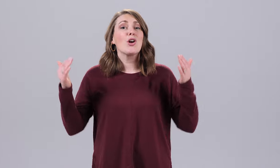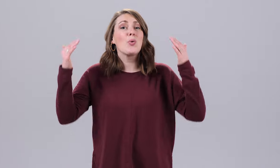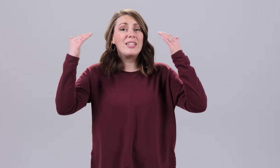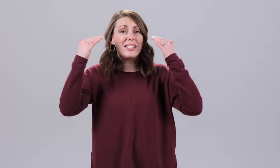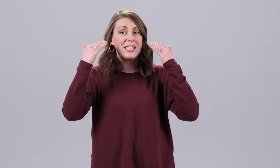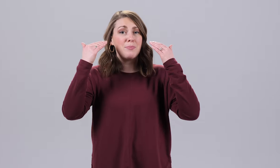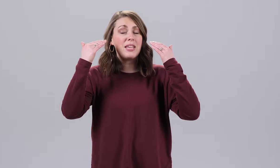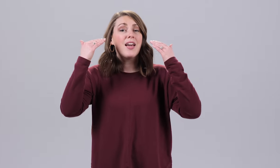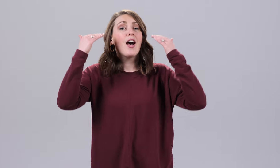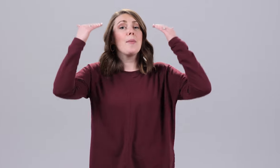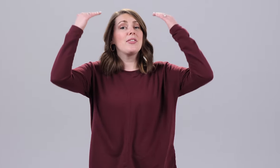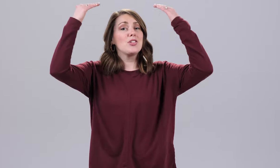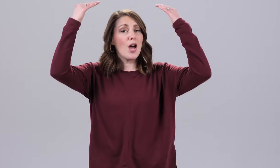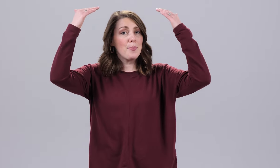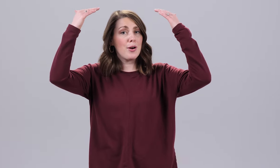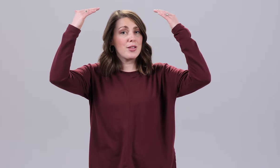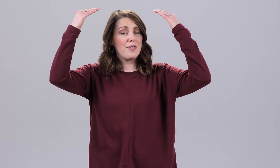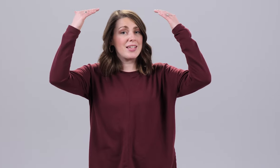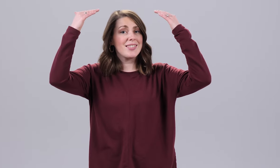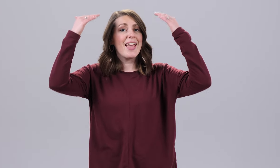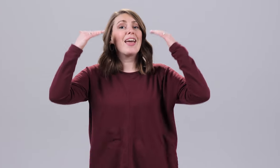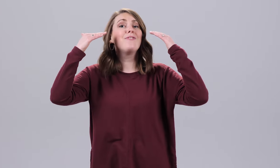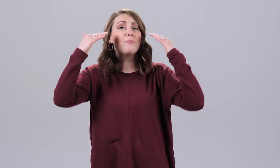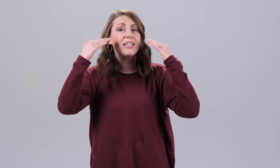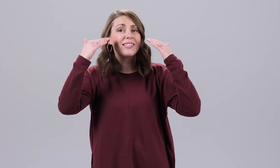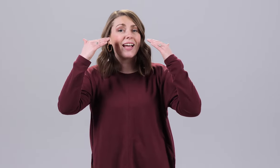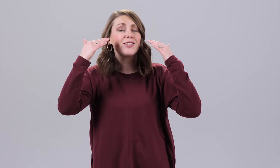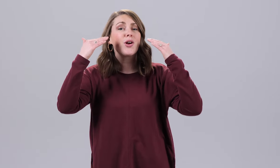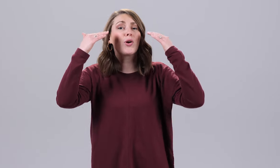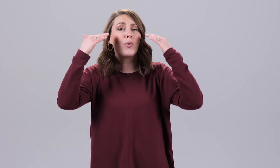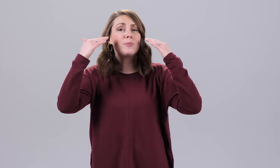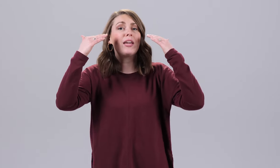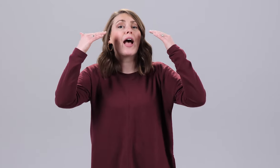going to tend to be about the top part of the face and feminine signs are going to be at